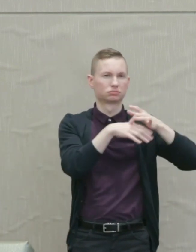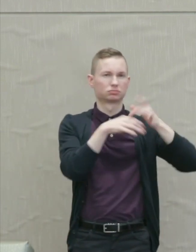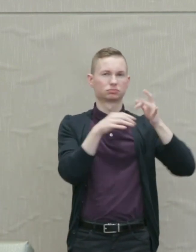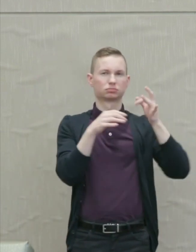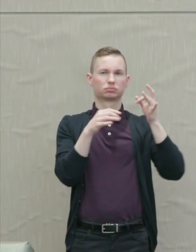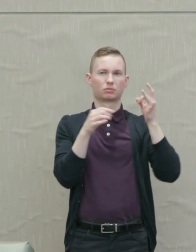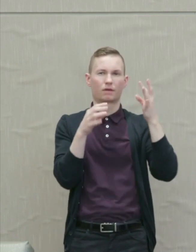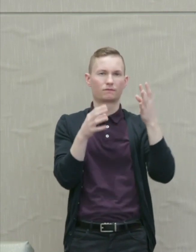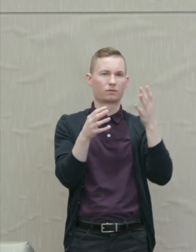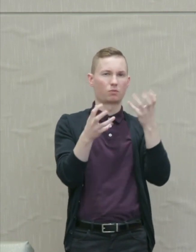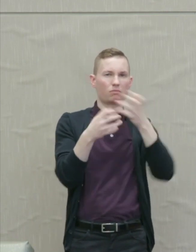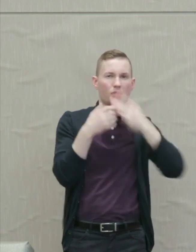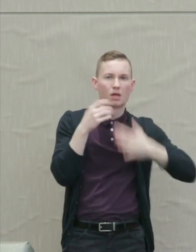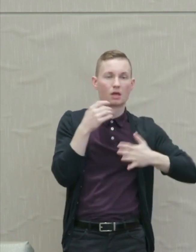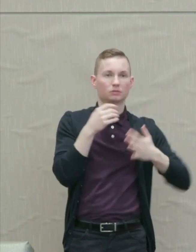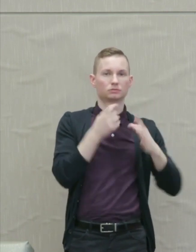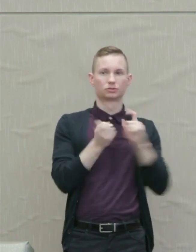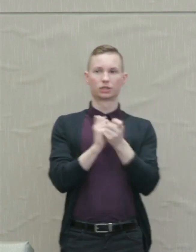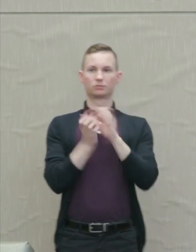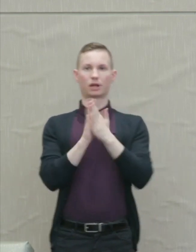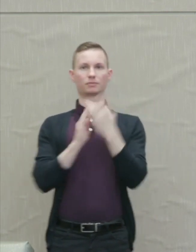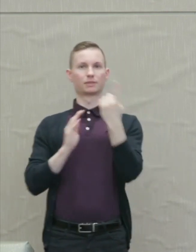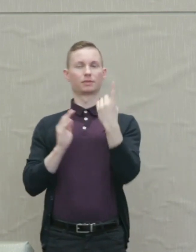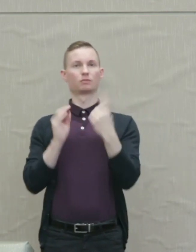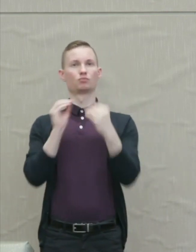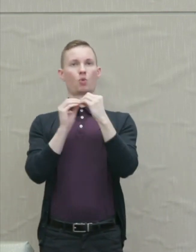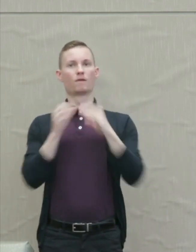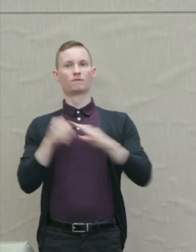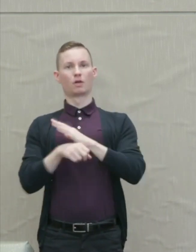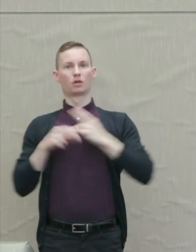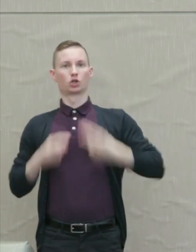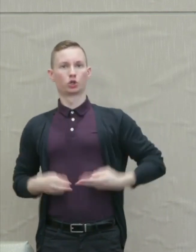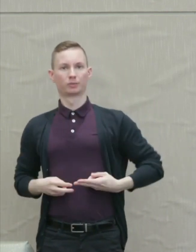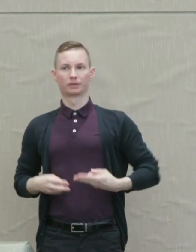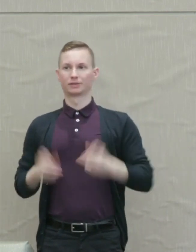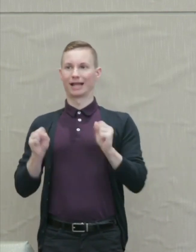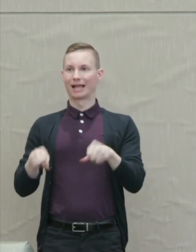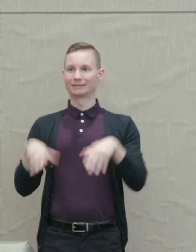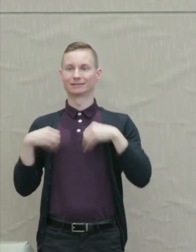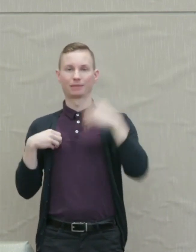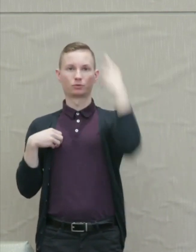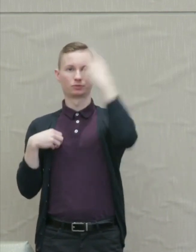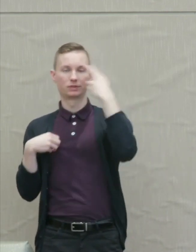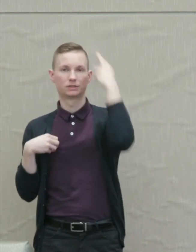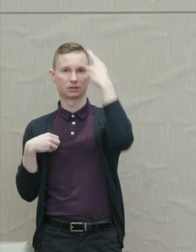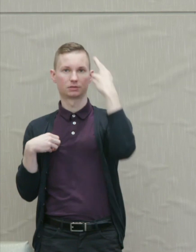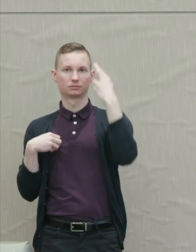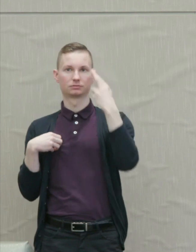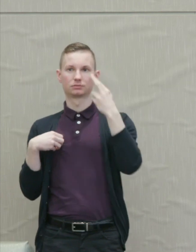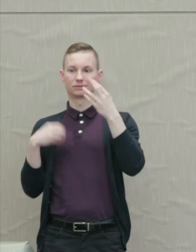thirsty, to something fully human, accepting of reasons, something determined to protect